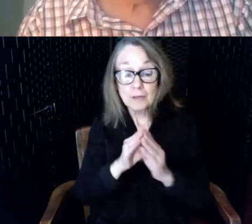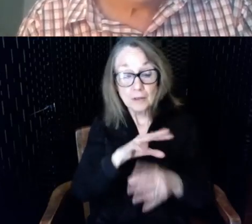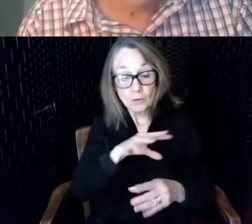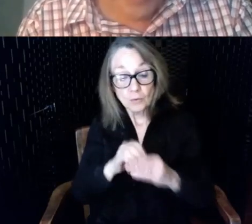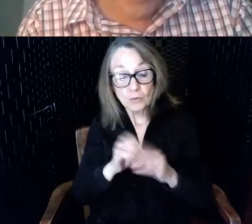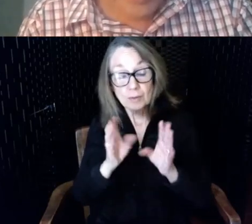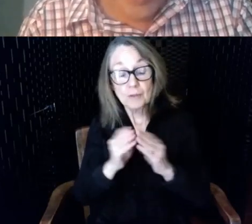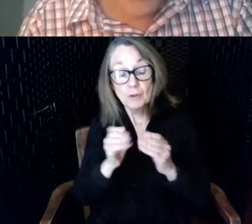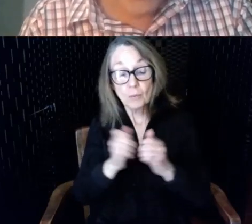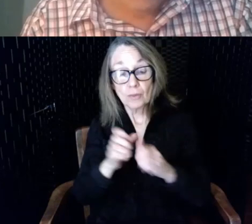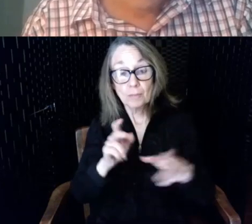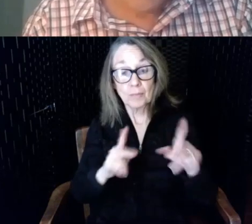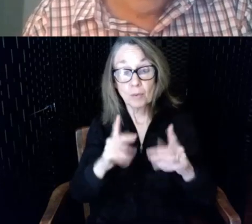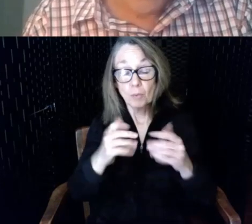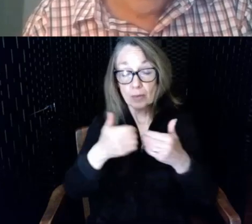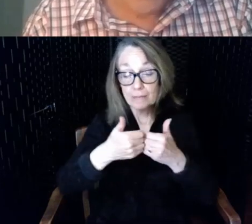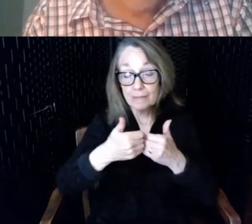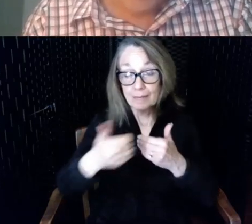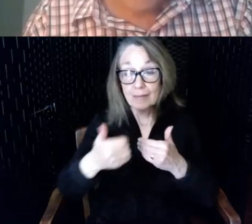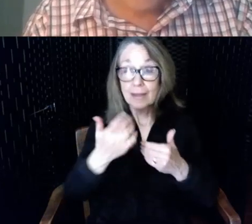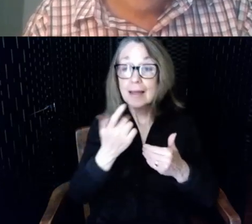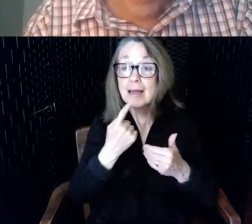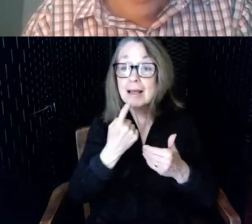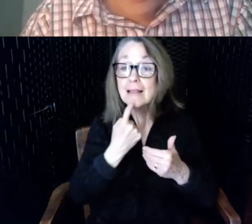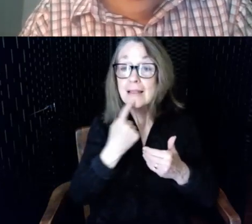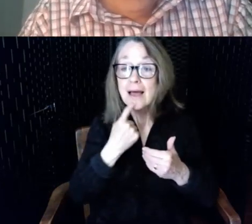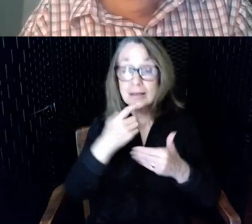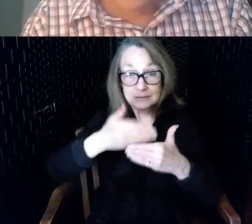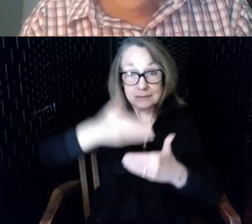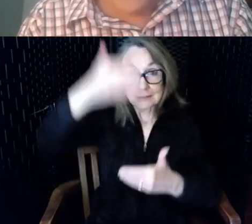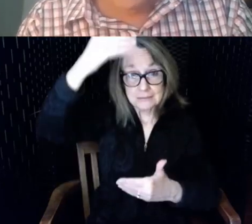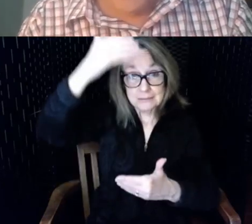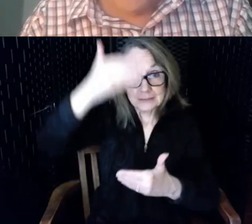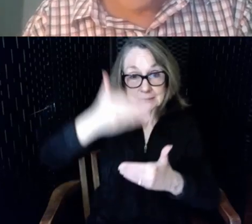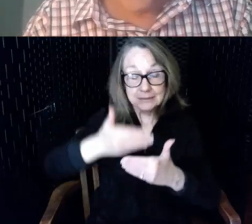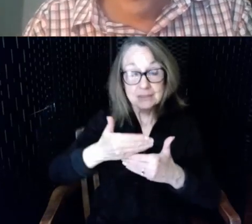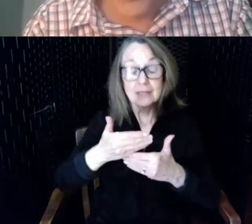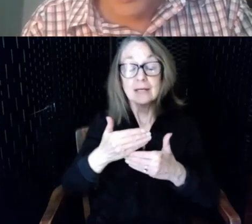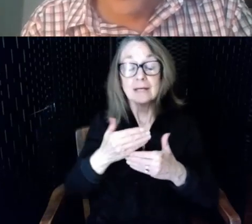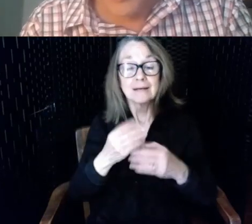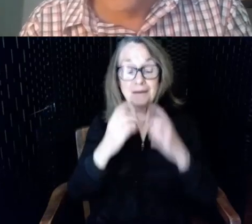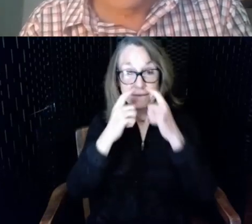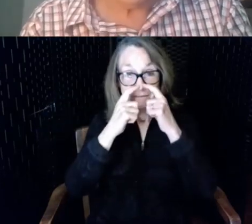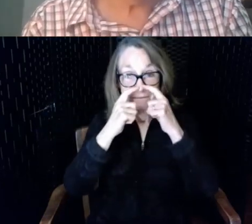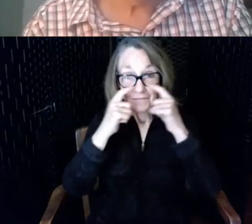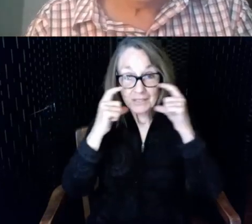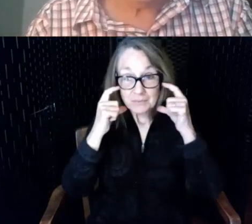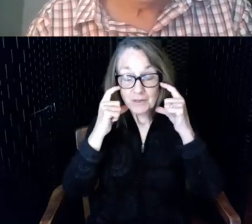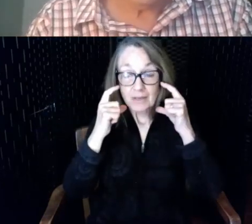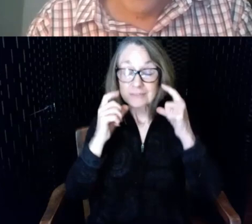by glass of Plexiglas barrier wearing face masks or separated by greater